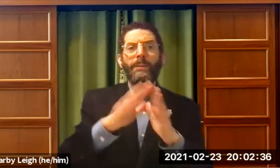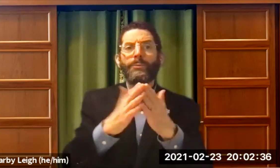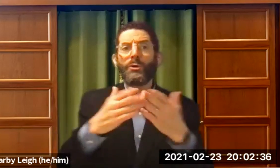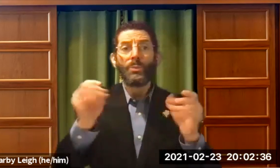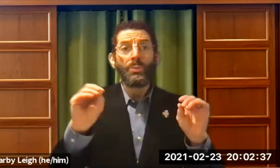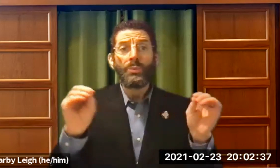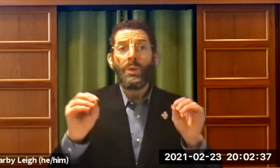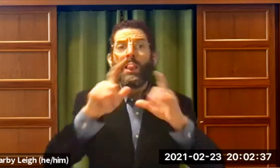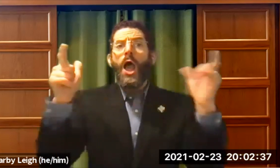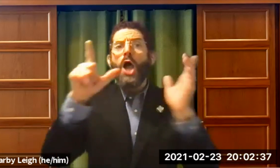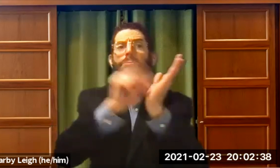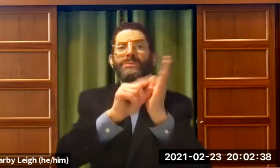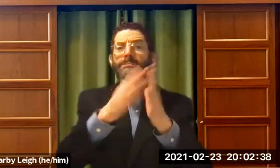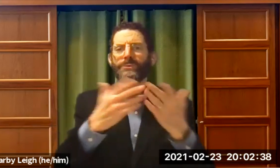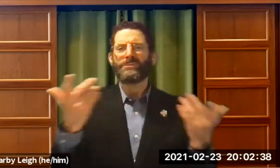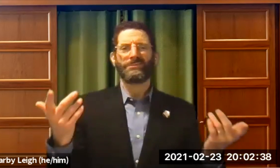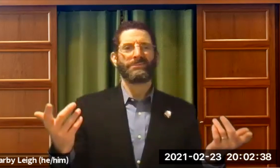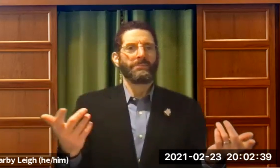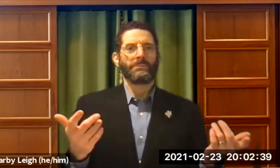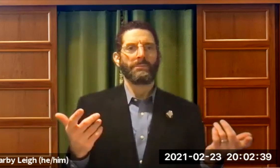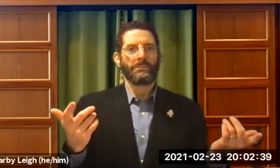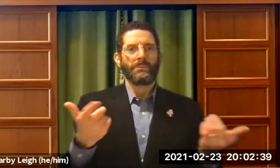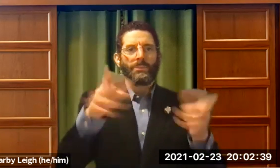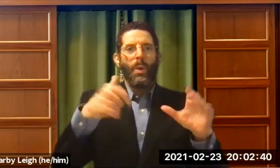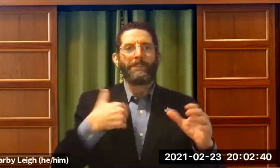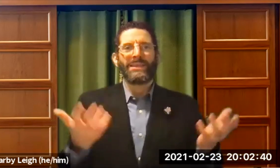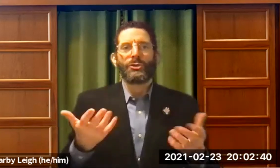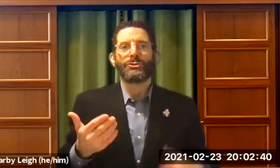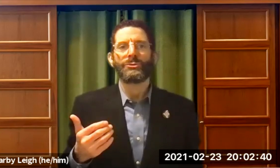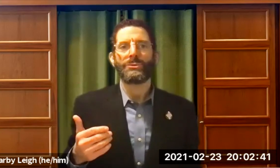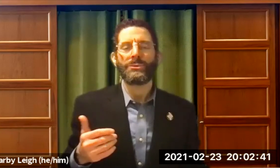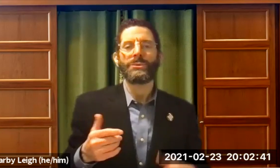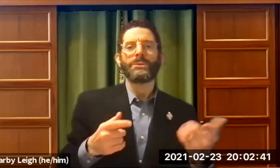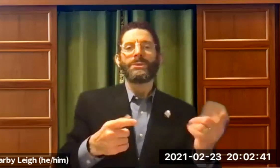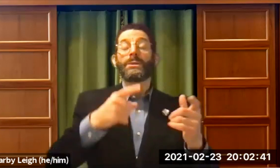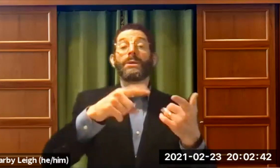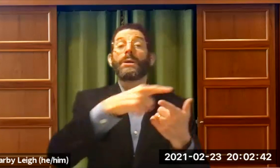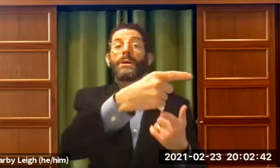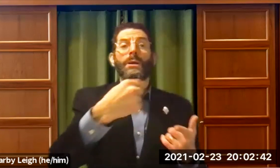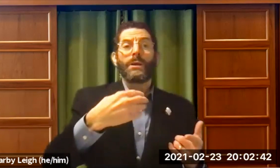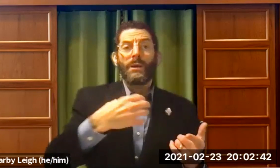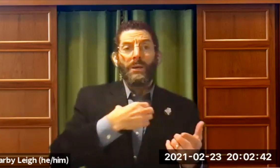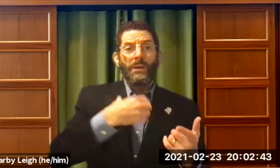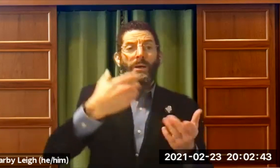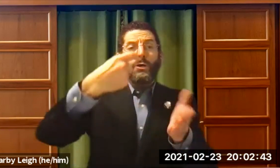If somebody's blind, they might need a Braille prayer book. What if the synagogue says I'm sorry, we don't have them here.